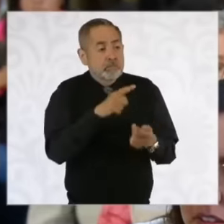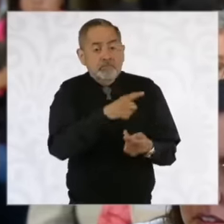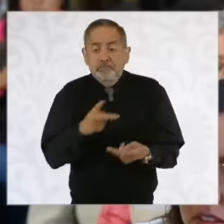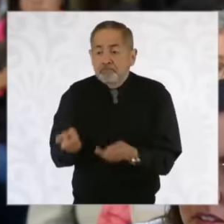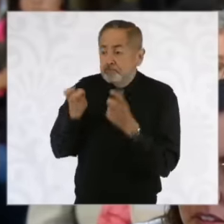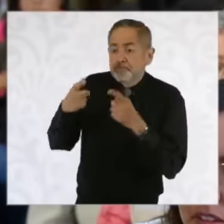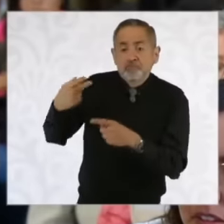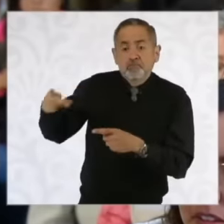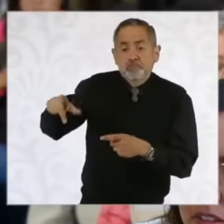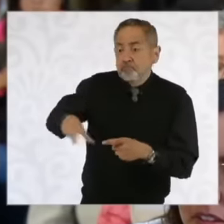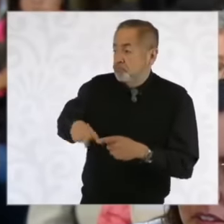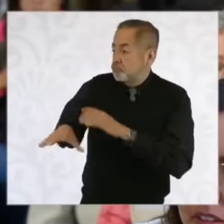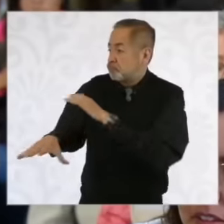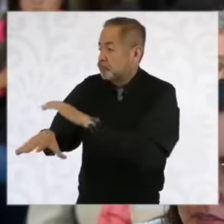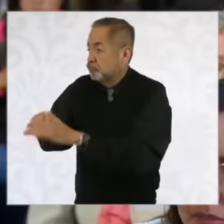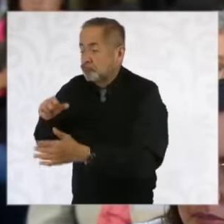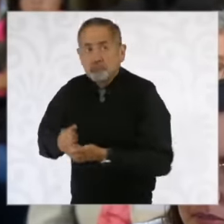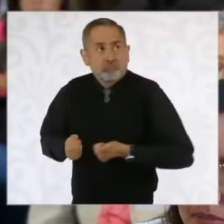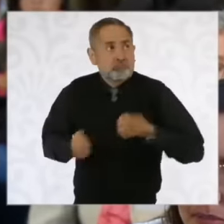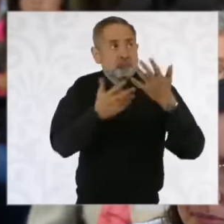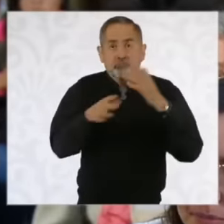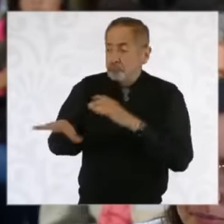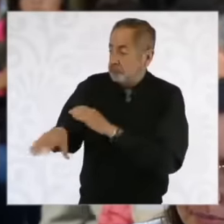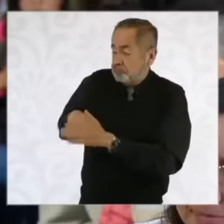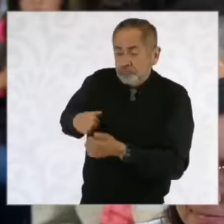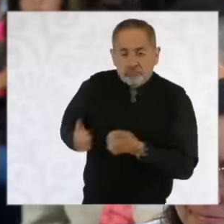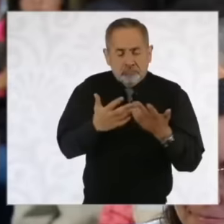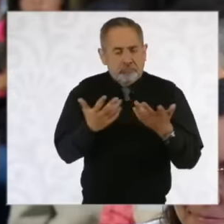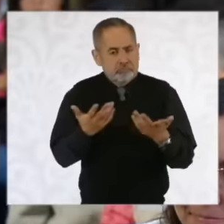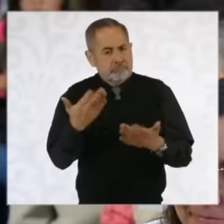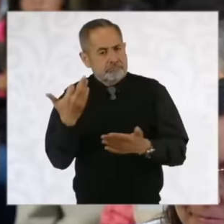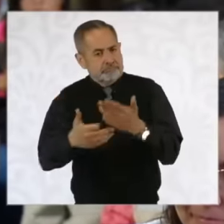public resources in which it had not been commented on but it should also be pointed out that even journalists